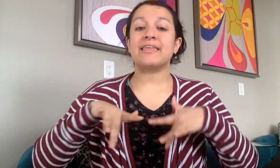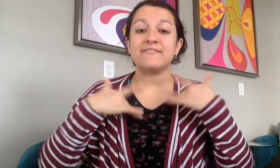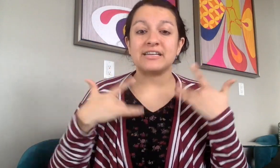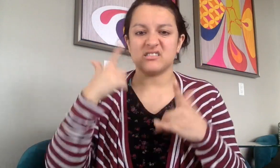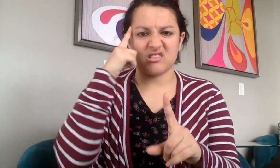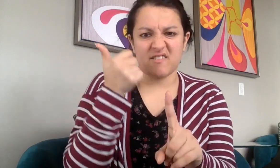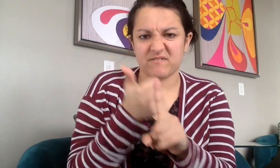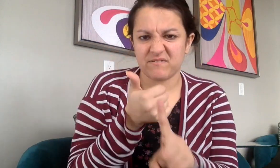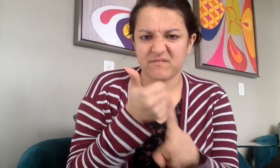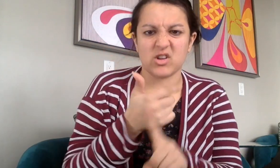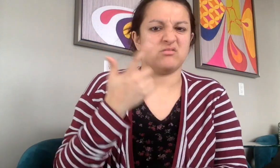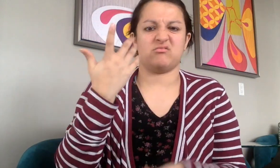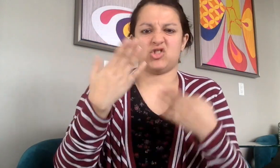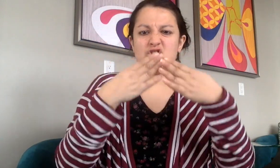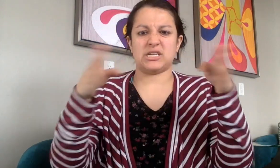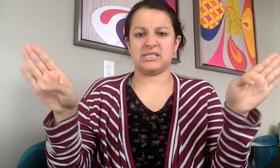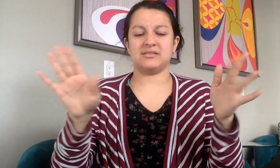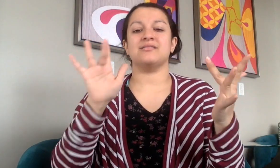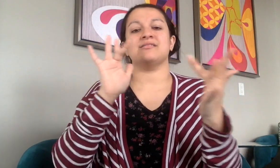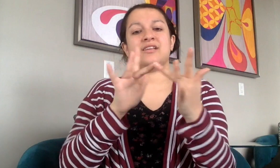conference, general questions,